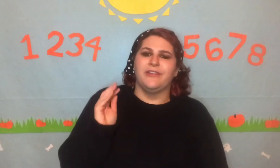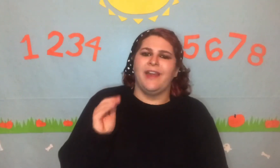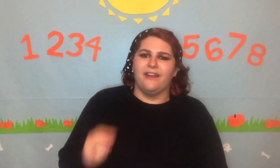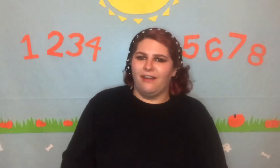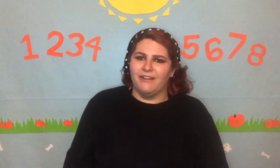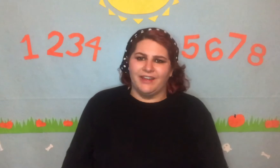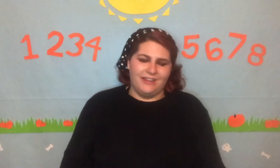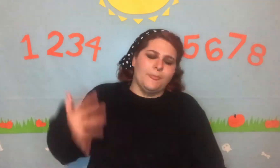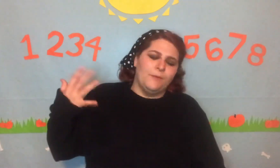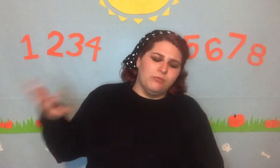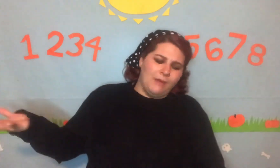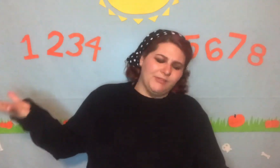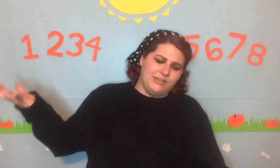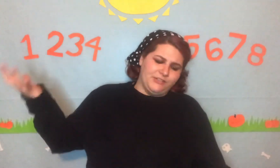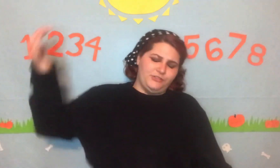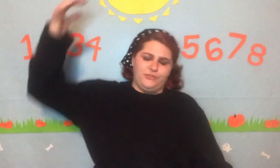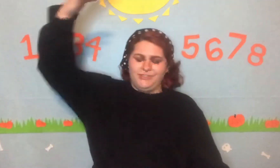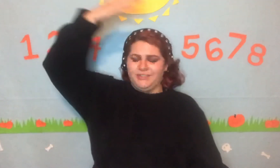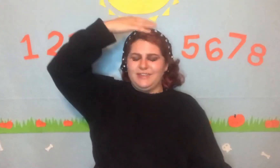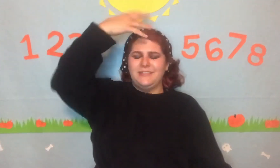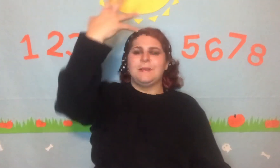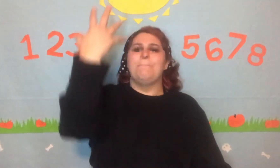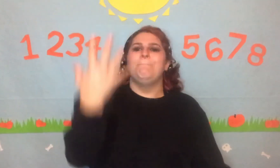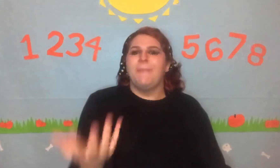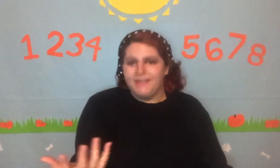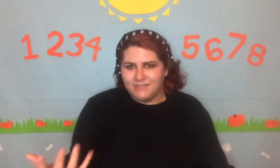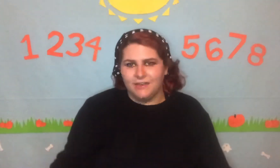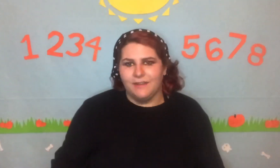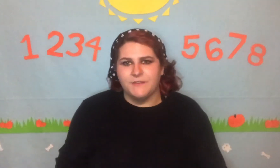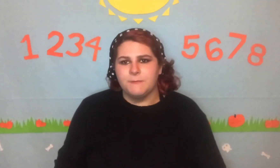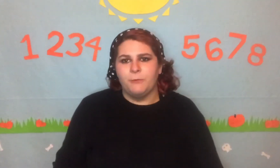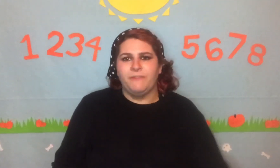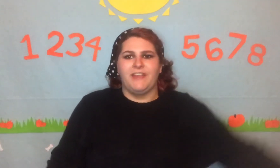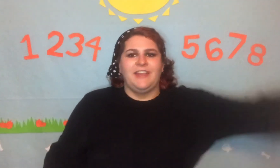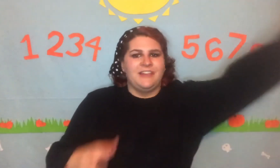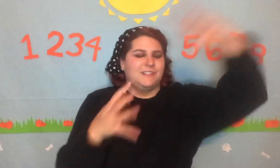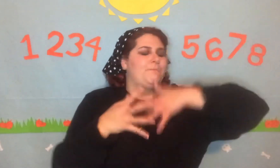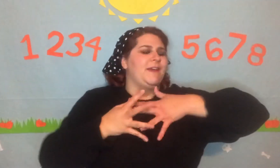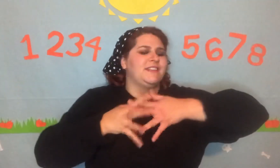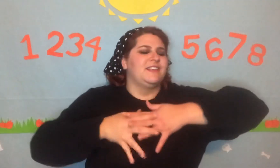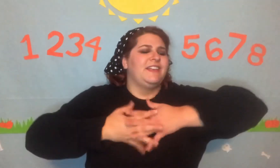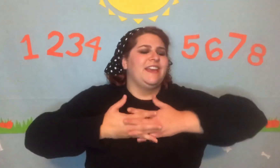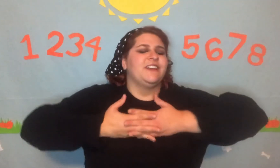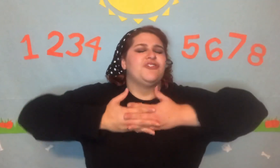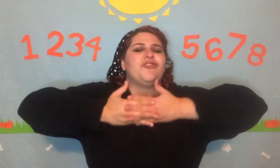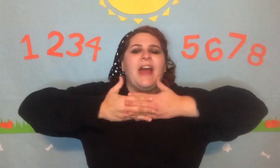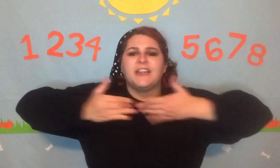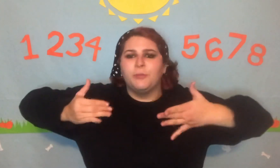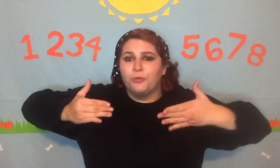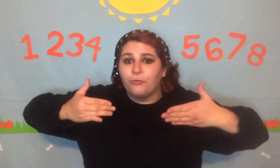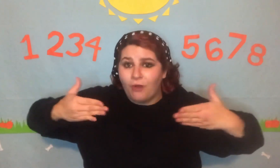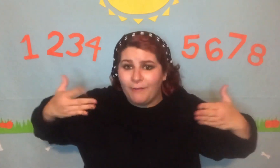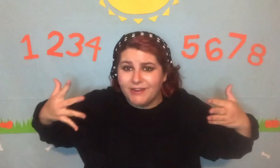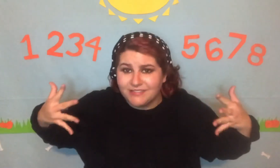iconic. Robert Downey Jr. is amazing in this movie and is basically unextractable from his